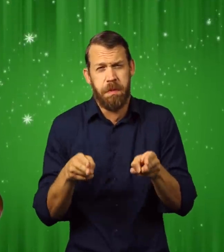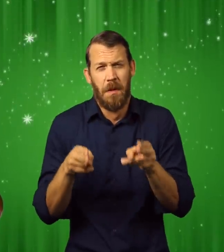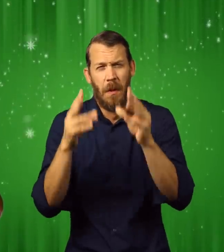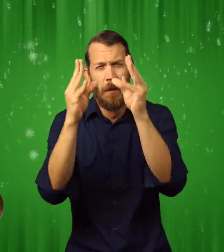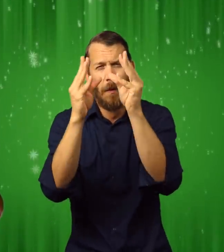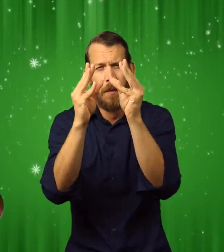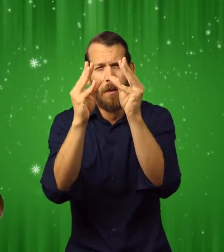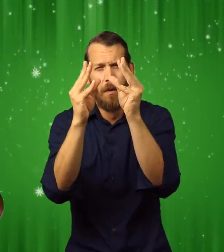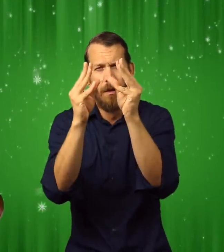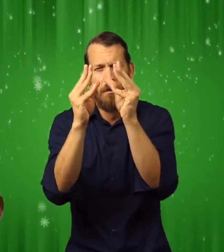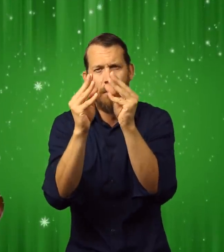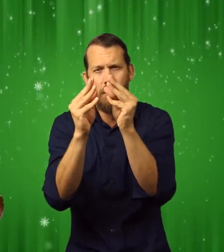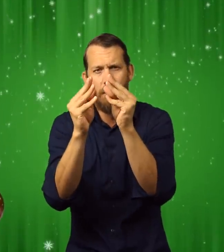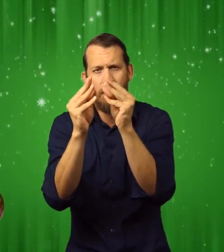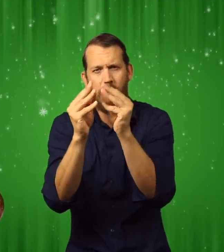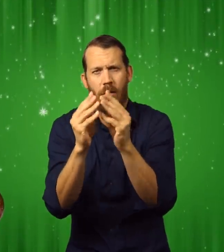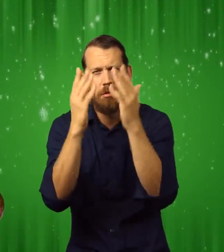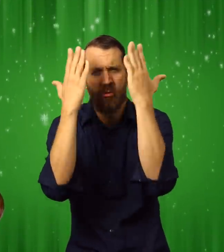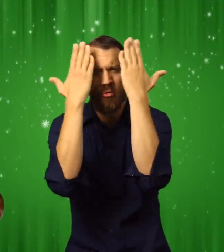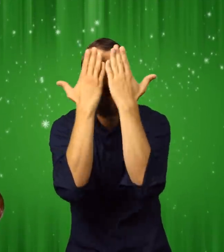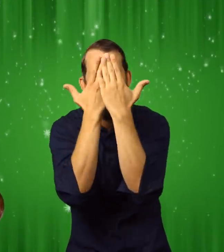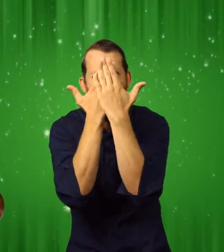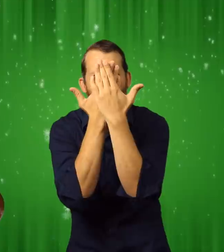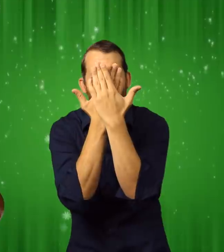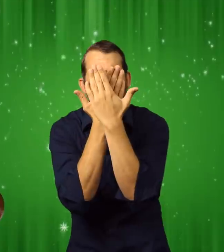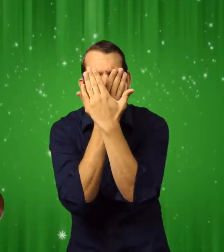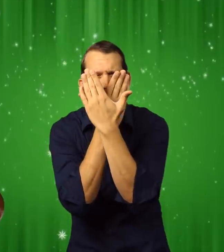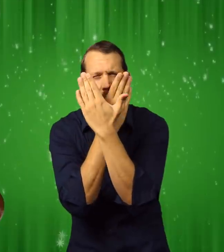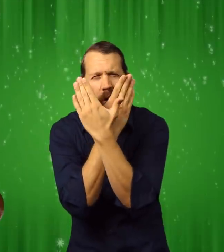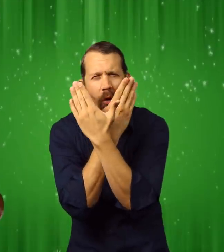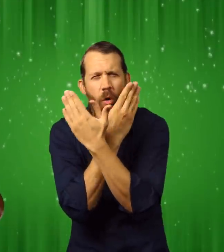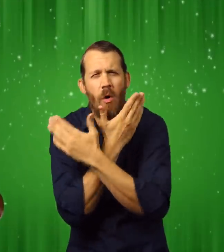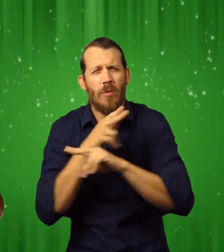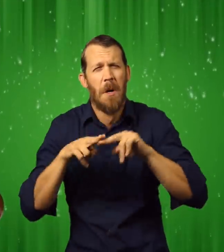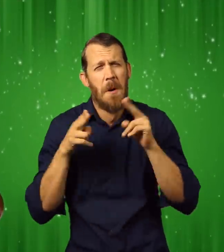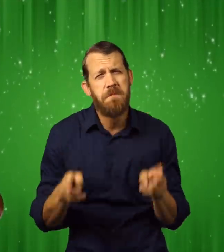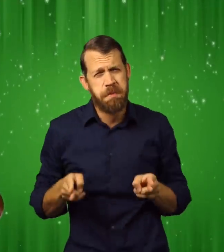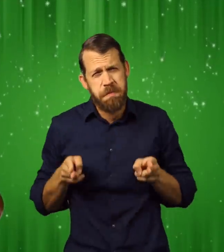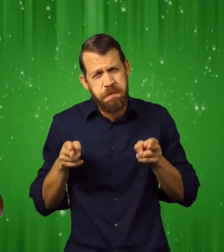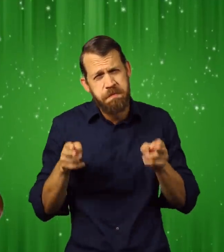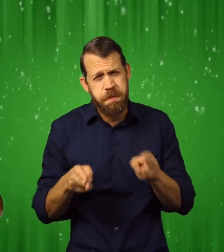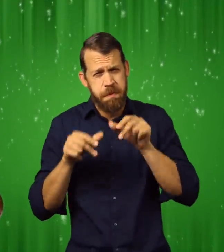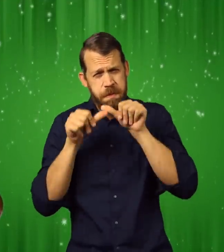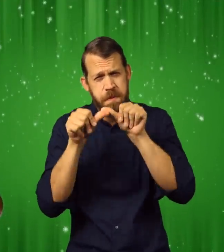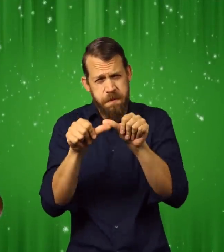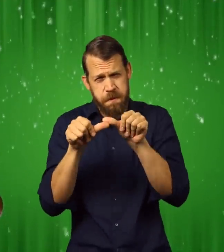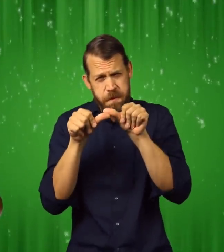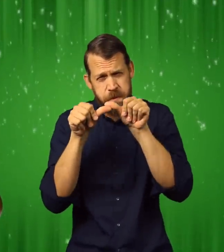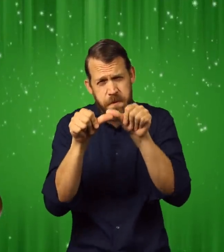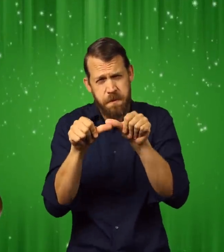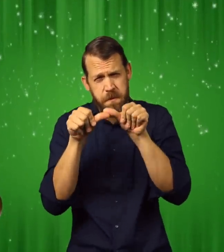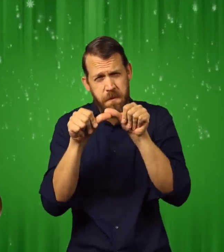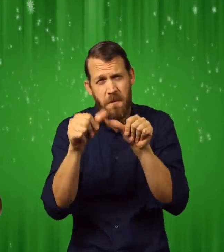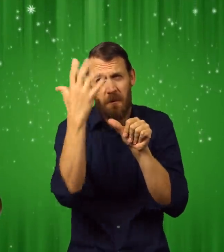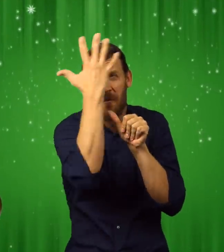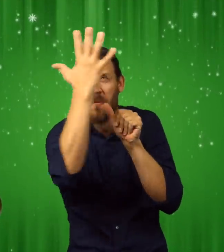Soon, there were no more lights to be seen.